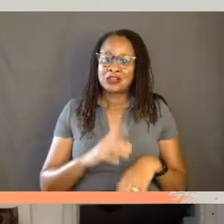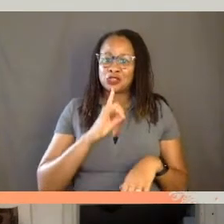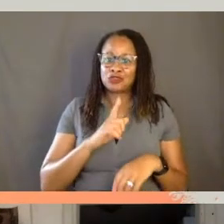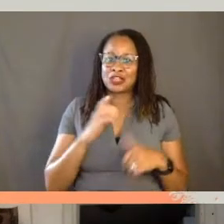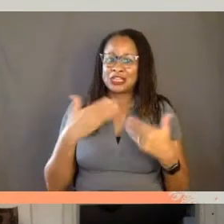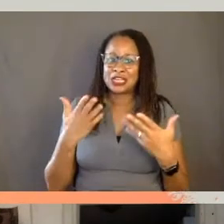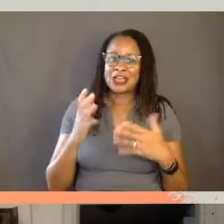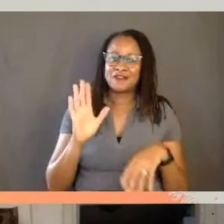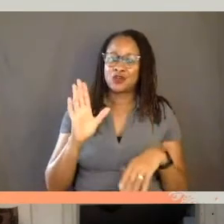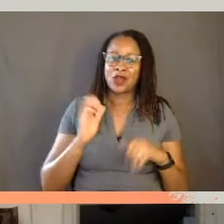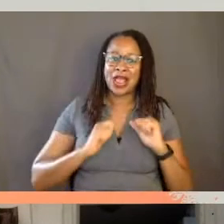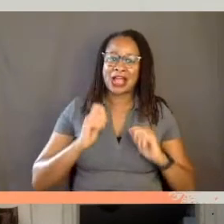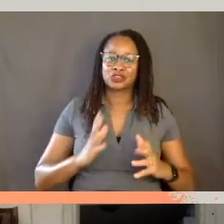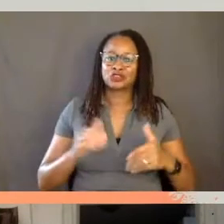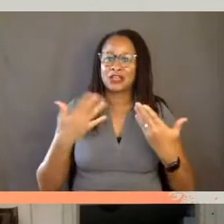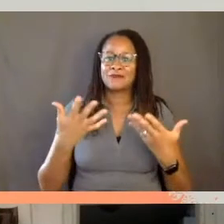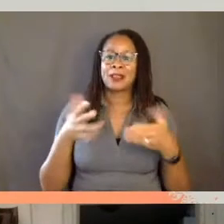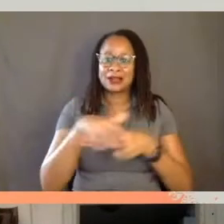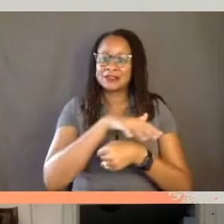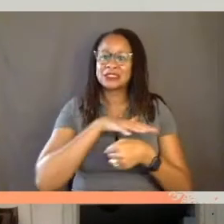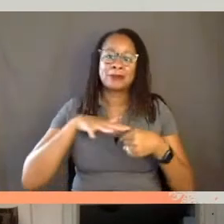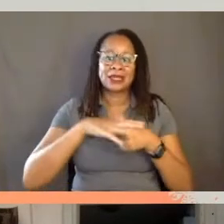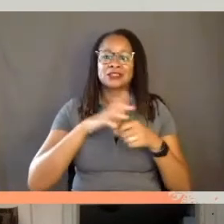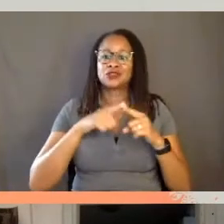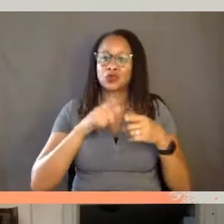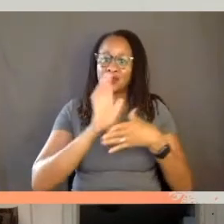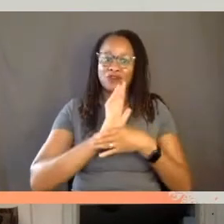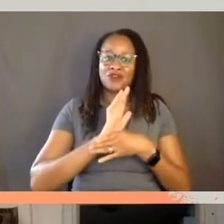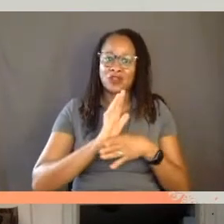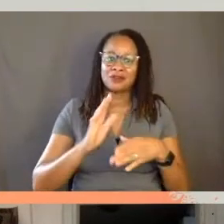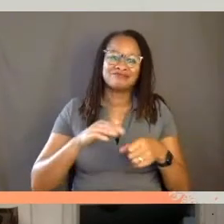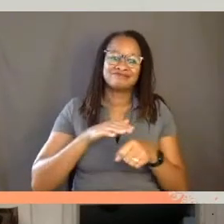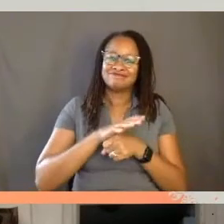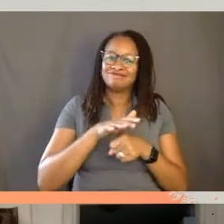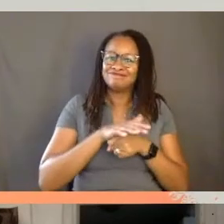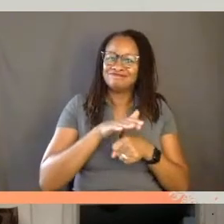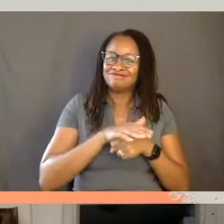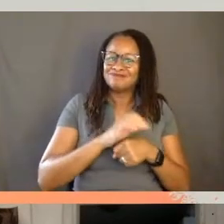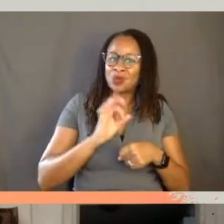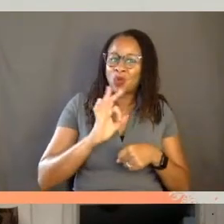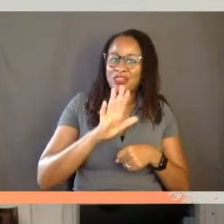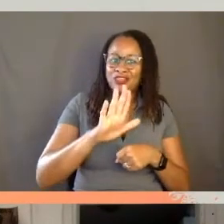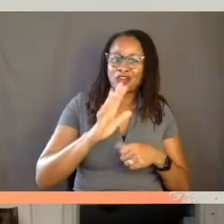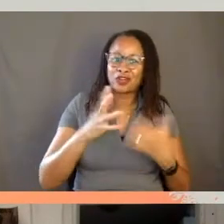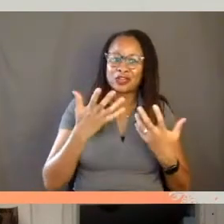just a lot of space to fill with their own sort of like interpretation